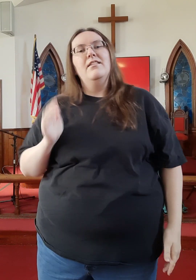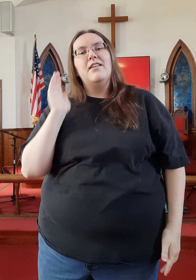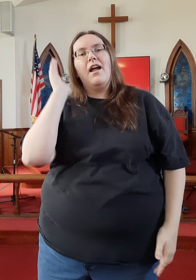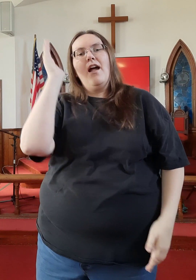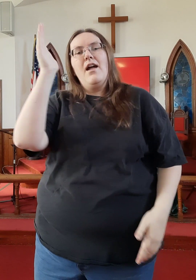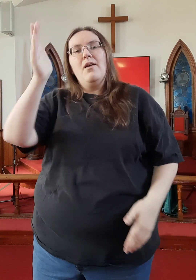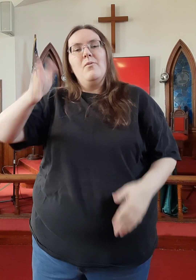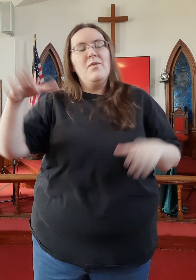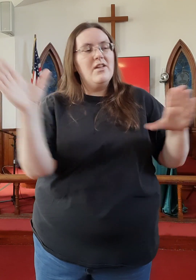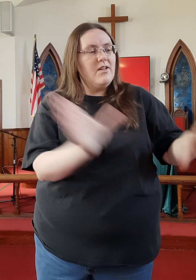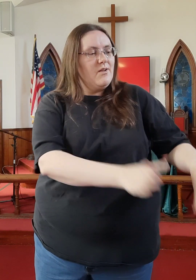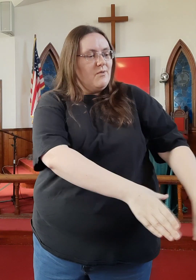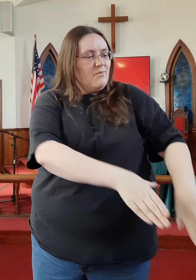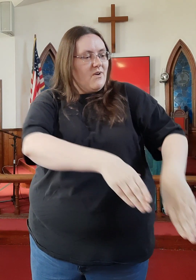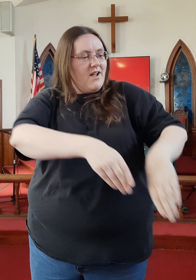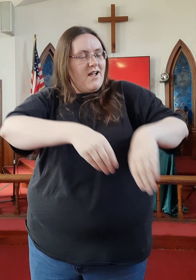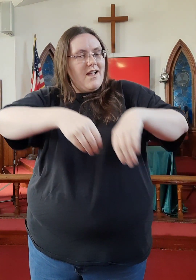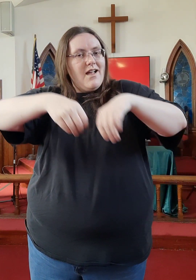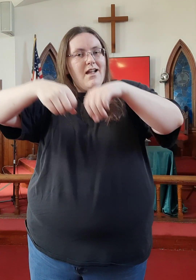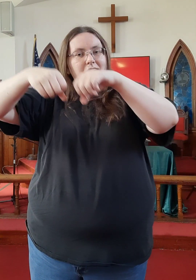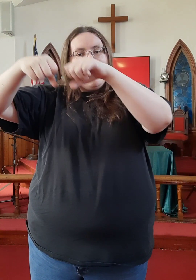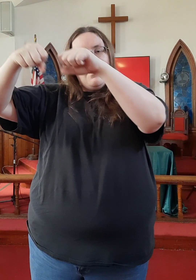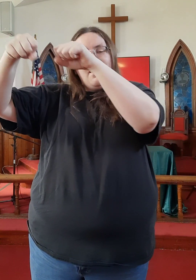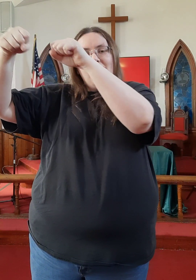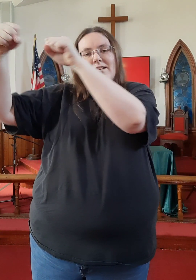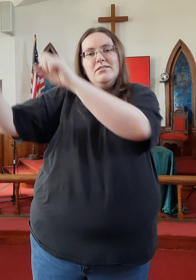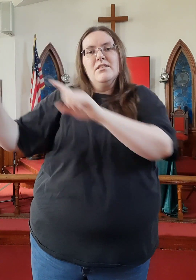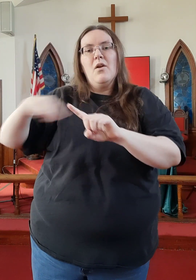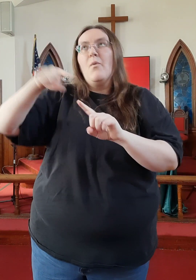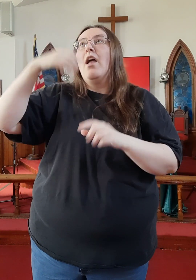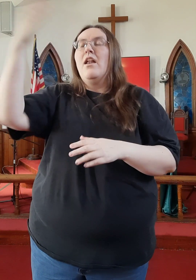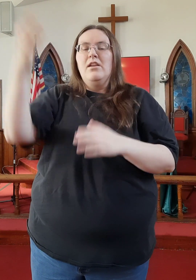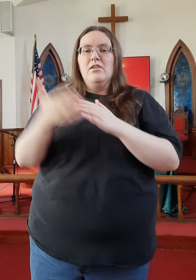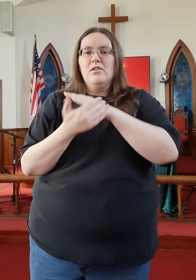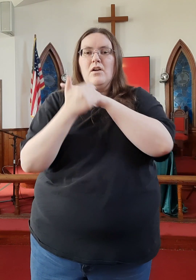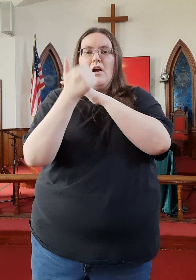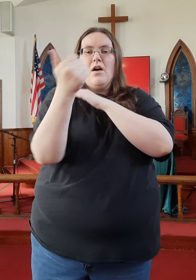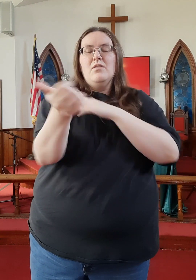And I will rise when He calls my name